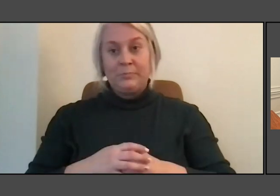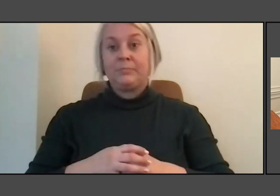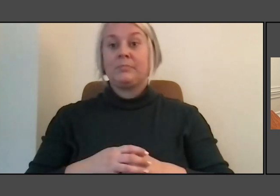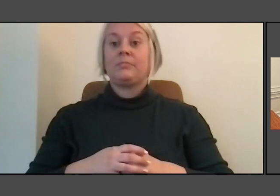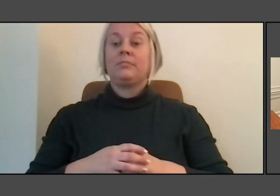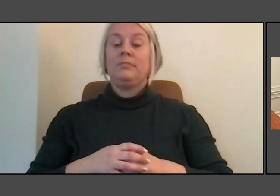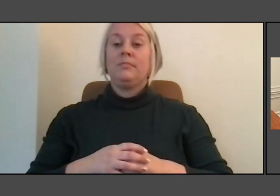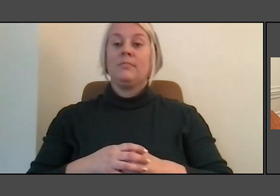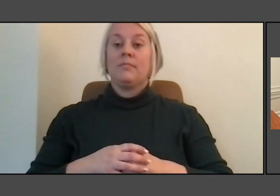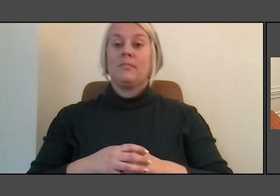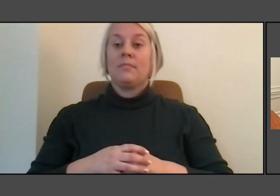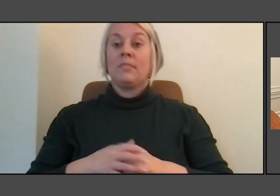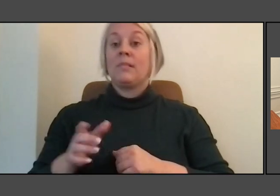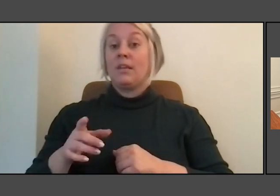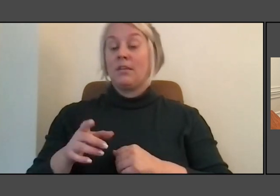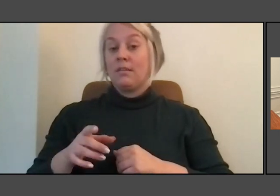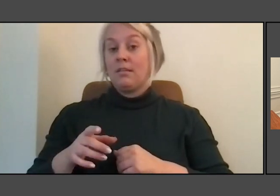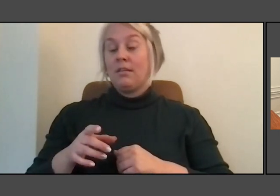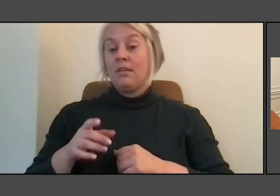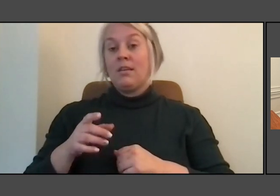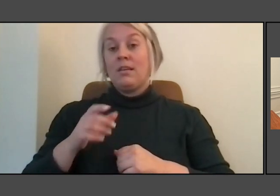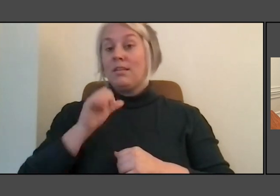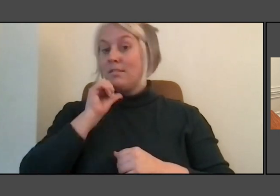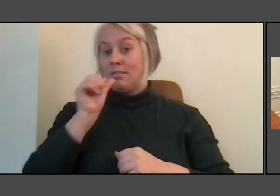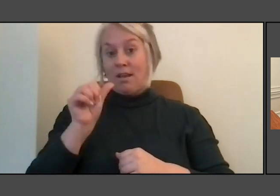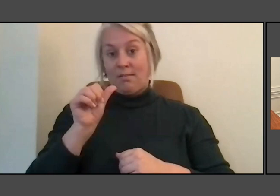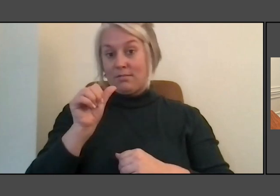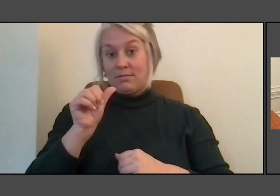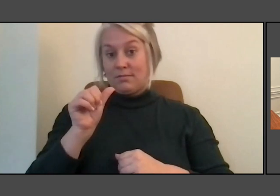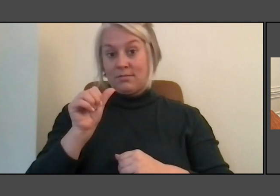So you're not talking about Lewis and Clark coming into this undiscovered land.